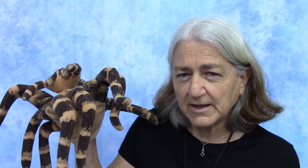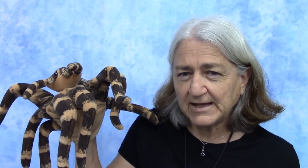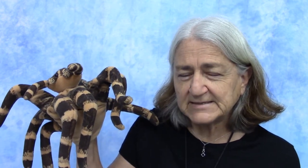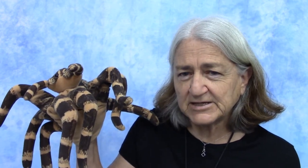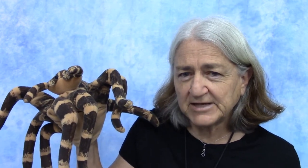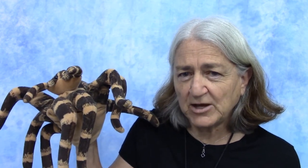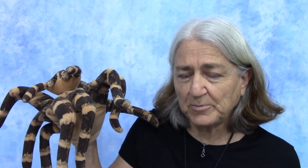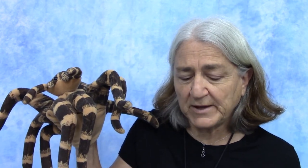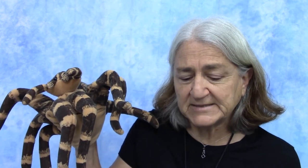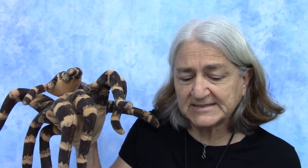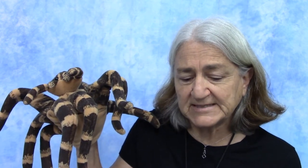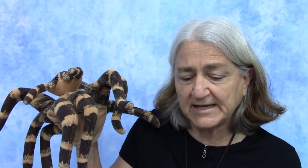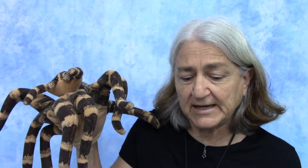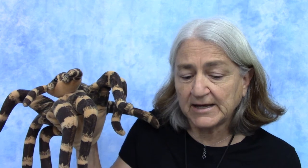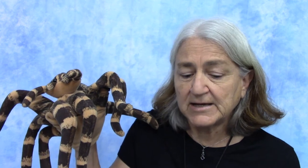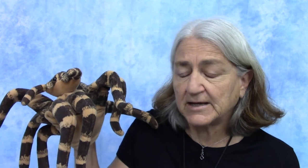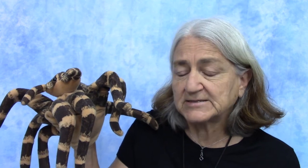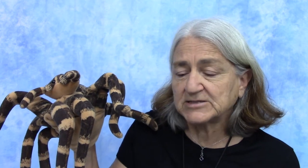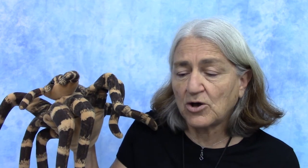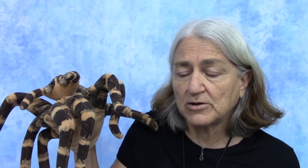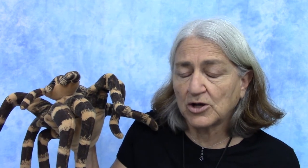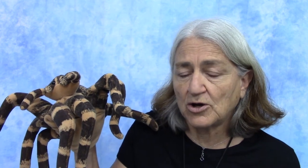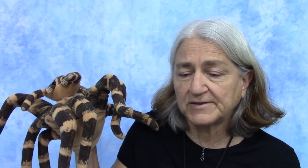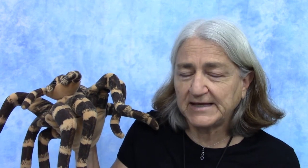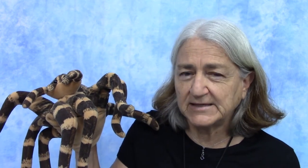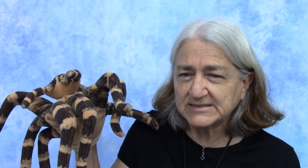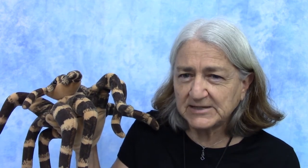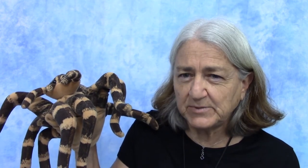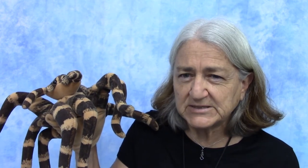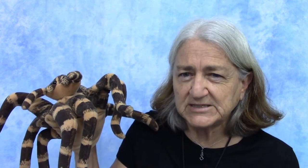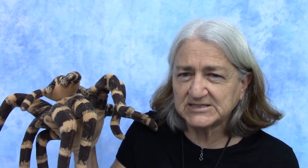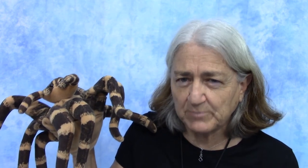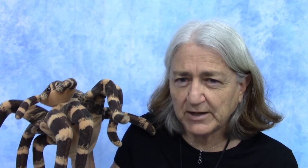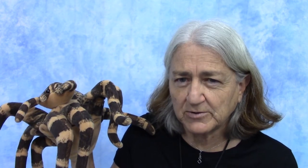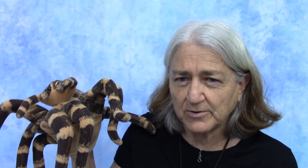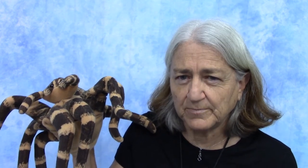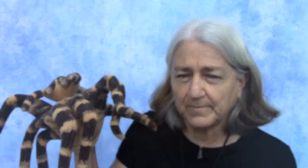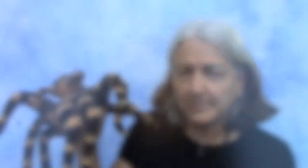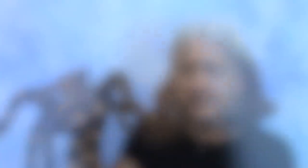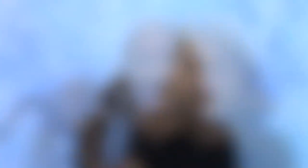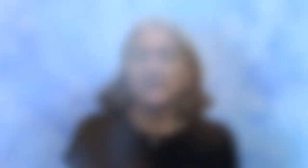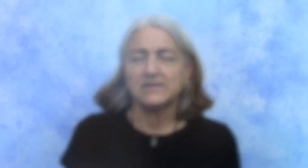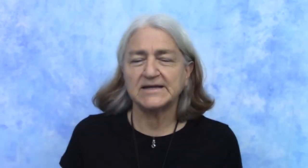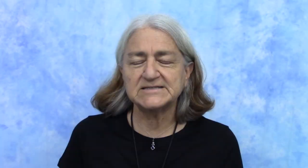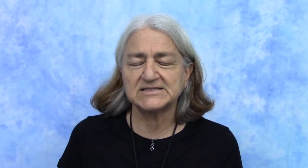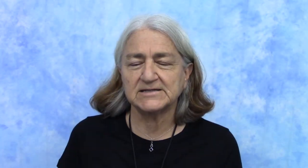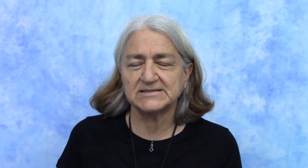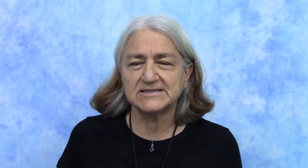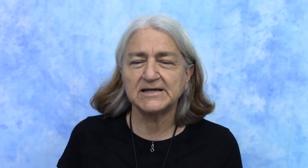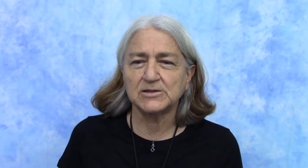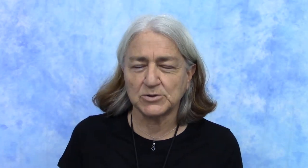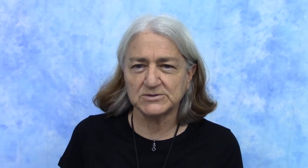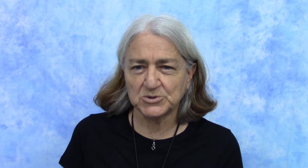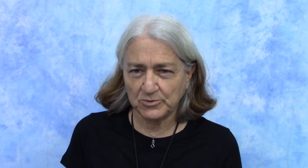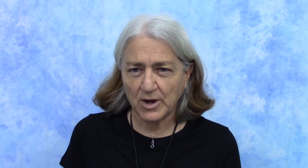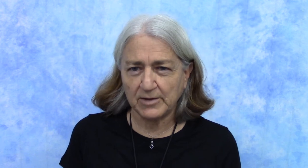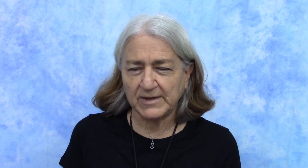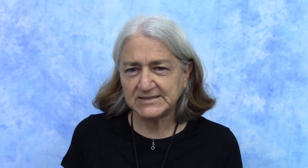He's gonna help us sing a song called the Itsy Bitsy Spider. Let's sing the nursery rhyme Itsy